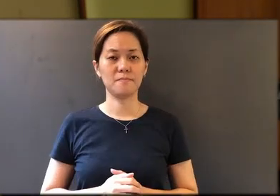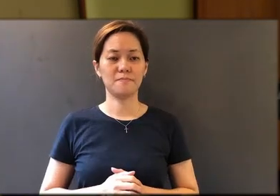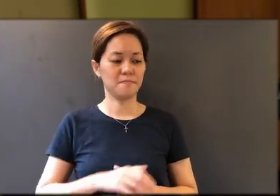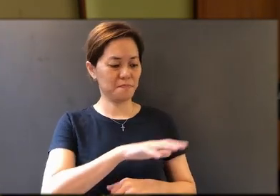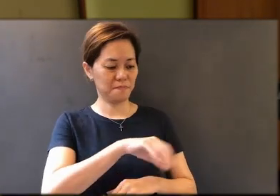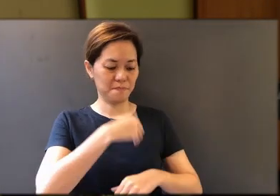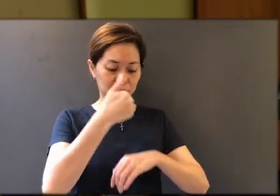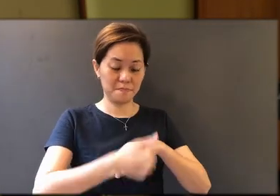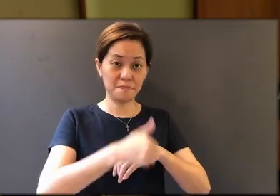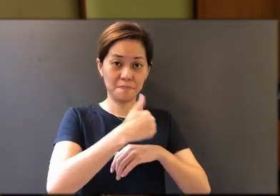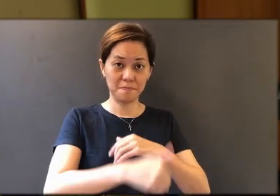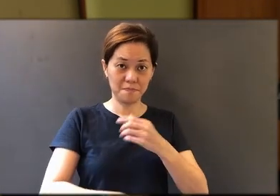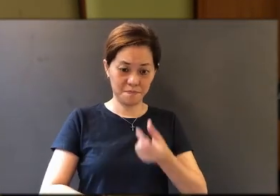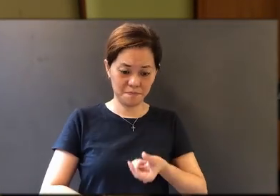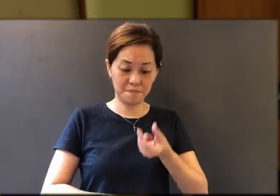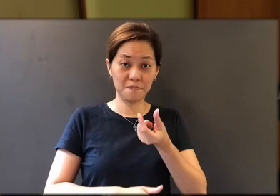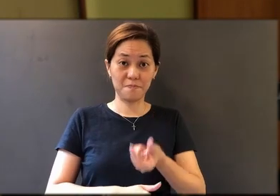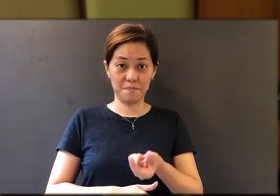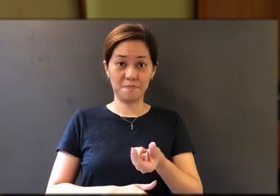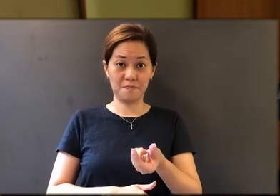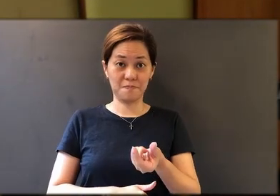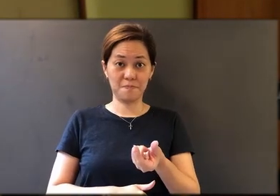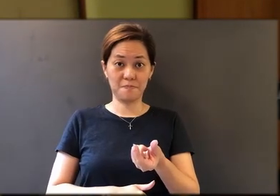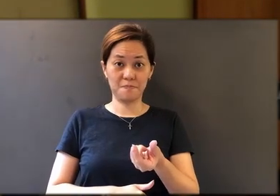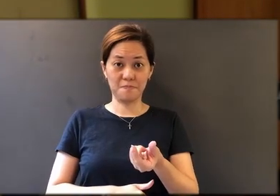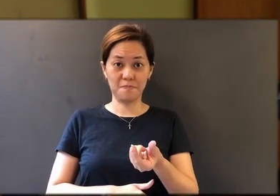take the bread in your hand.